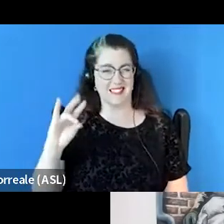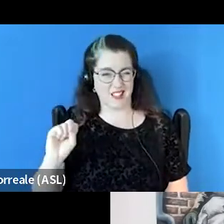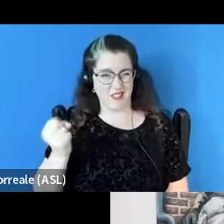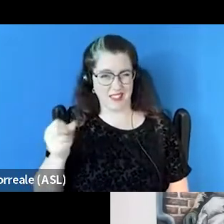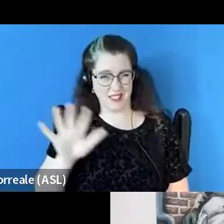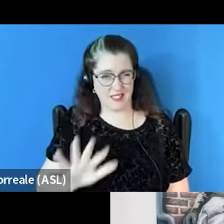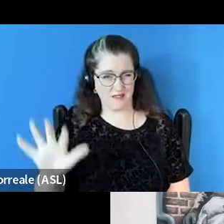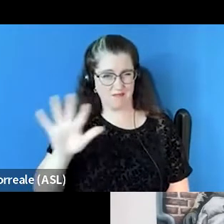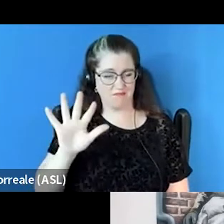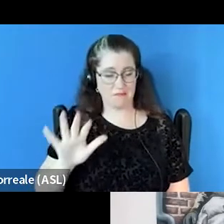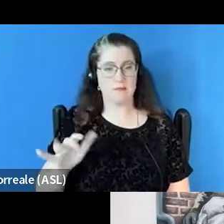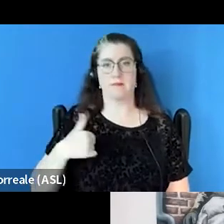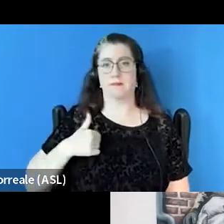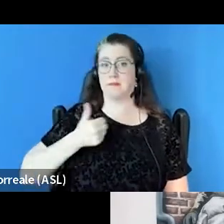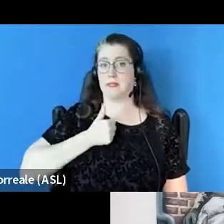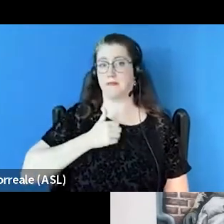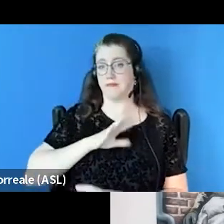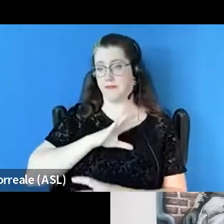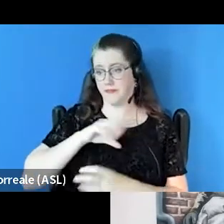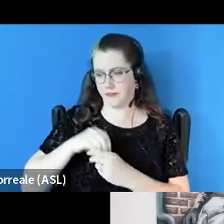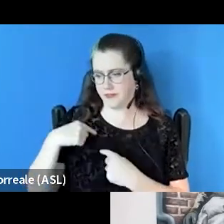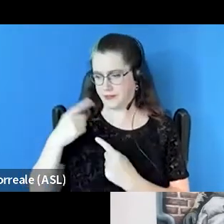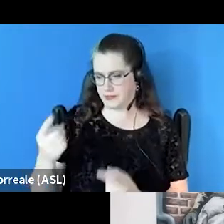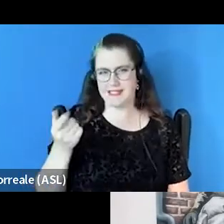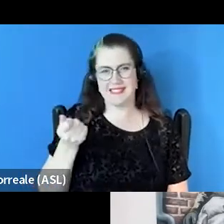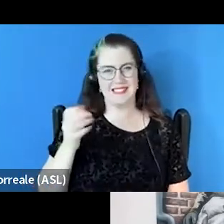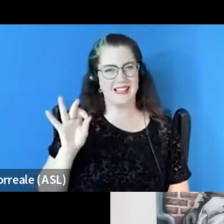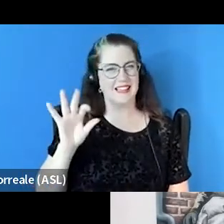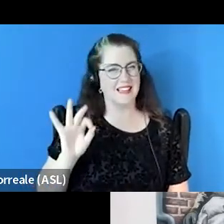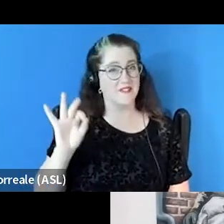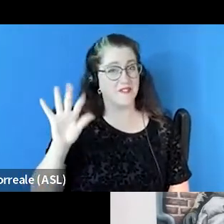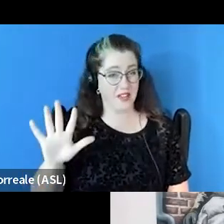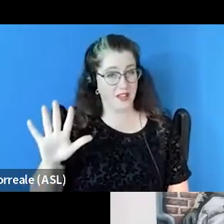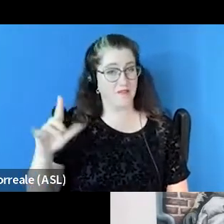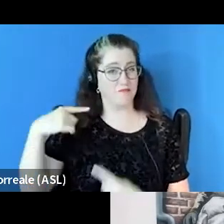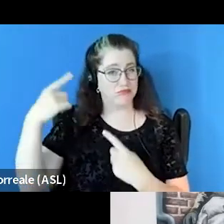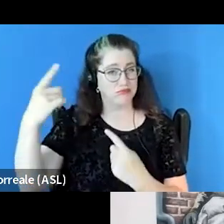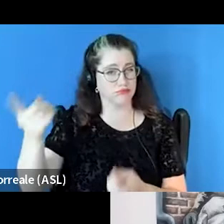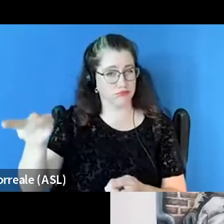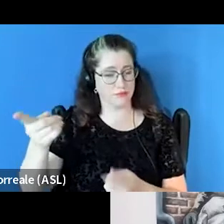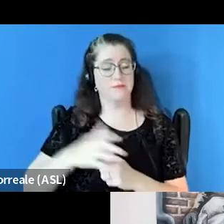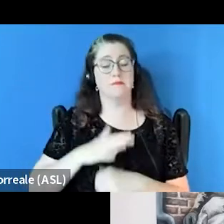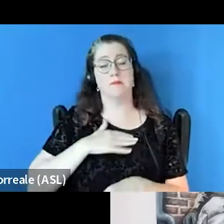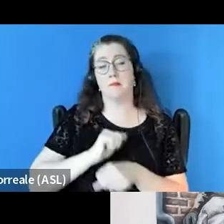and I myself have been involved since about 1995. My work on poverty and homelessness